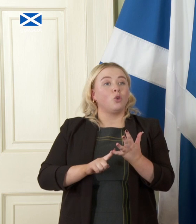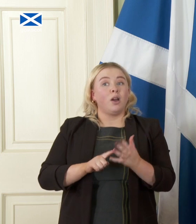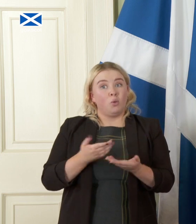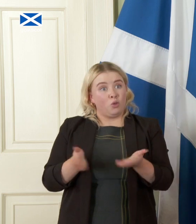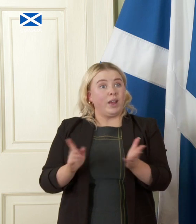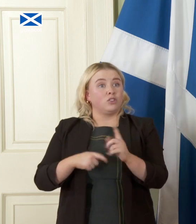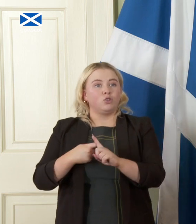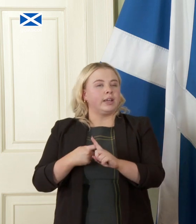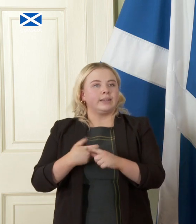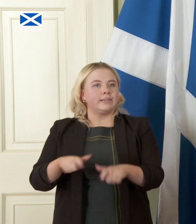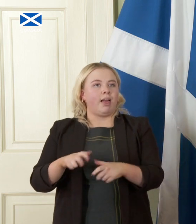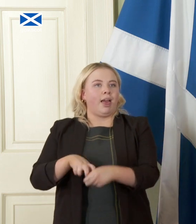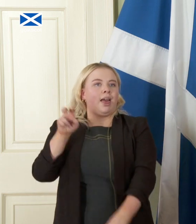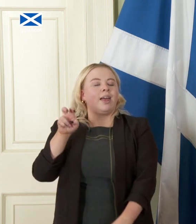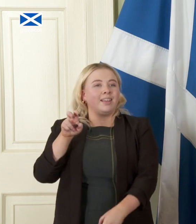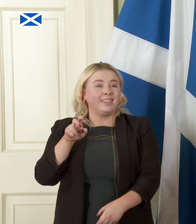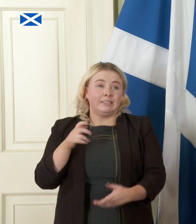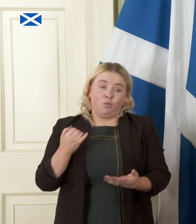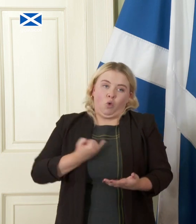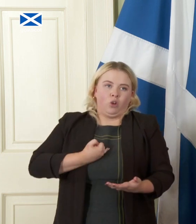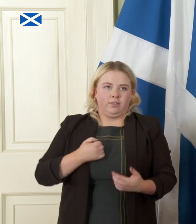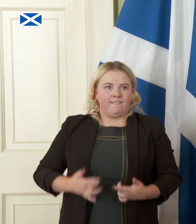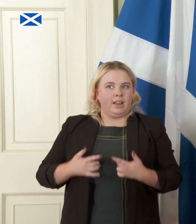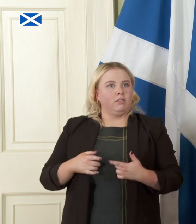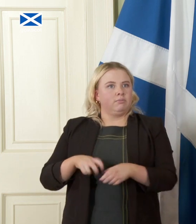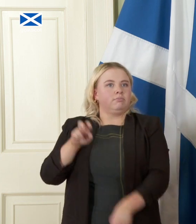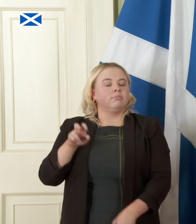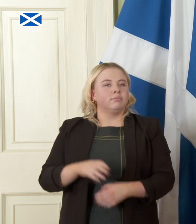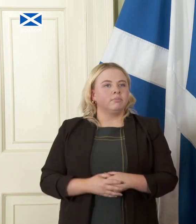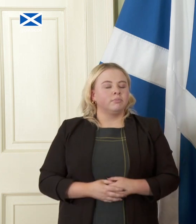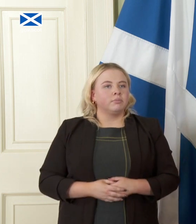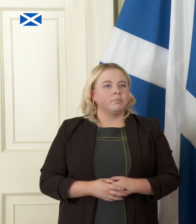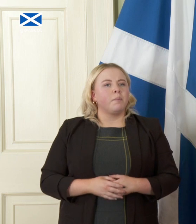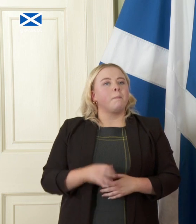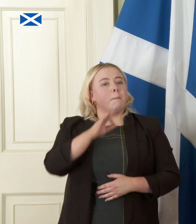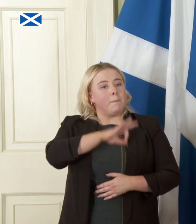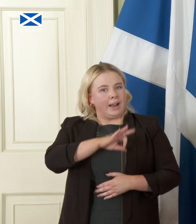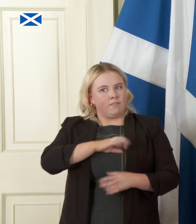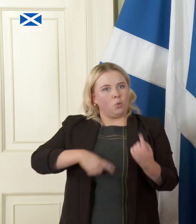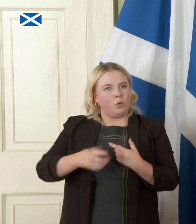out that is a a feature of Brexit and the benefit Scotland gets from that in my view outweigh the